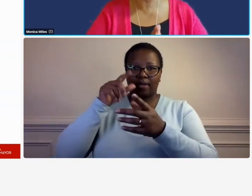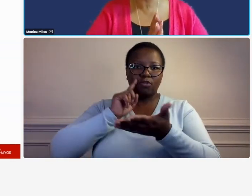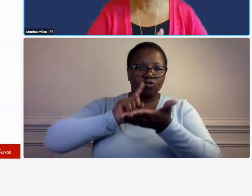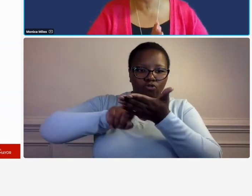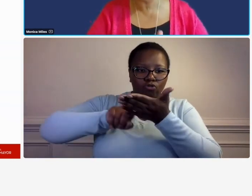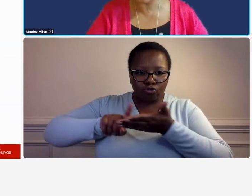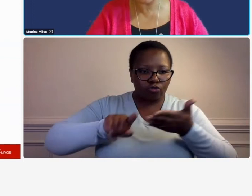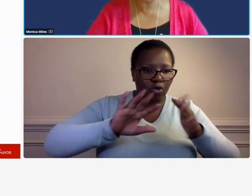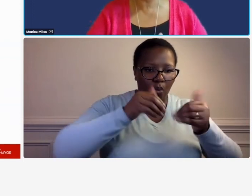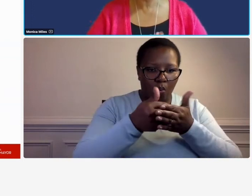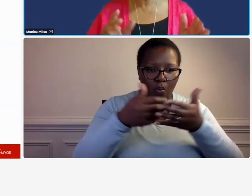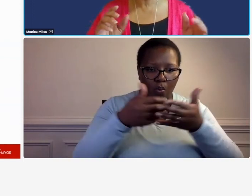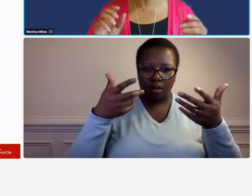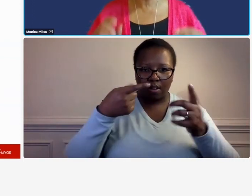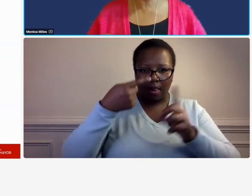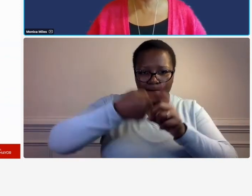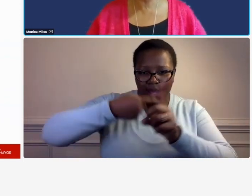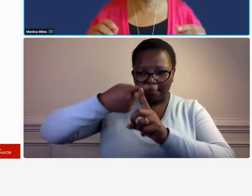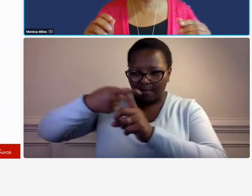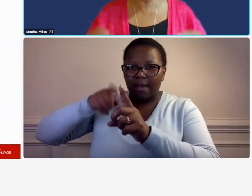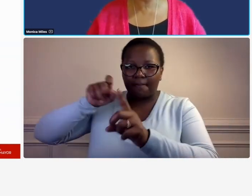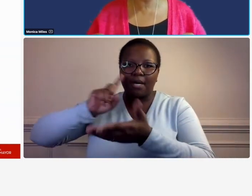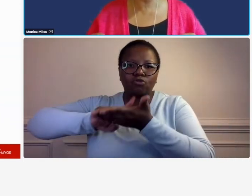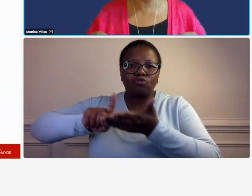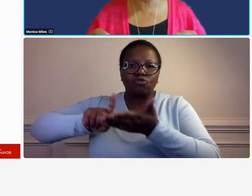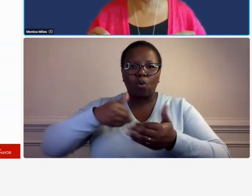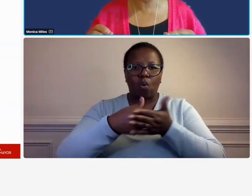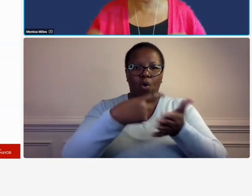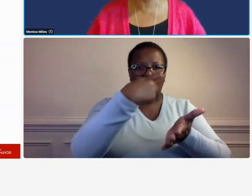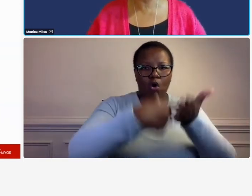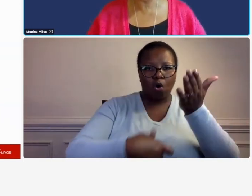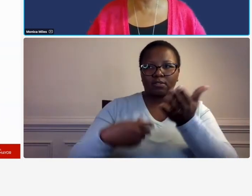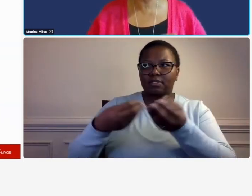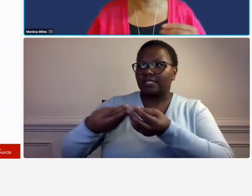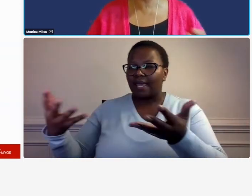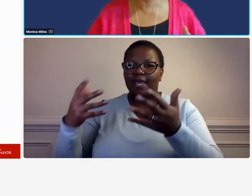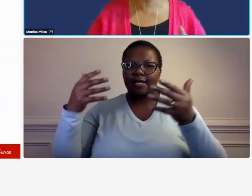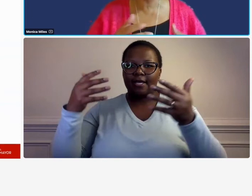least monthly so your information and your cost your accounting data and the transactions that